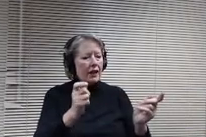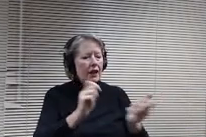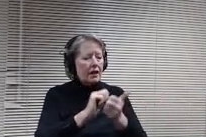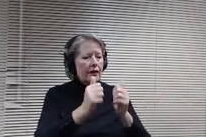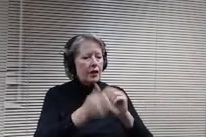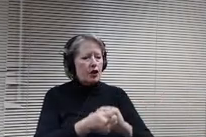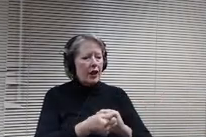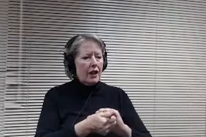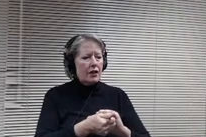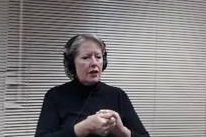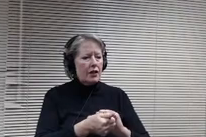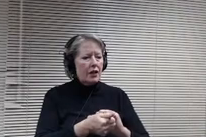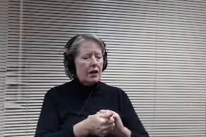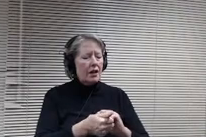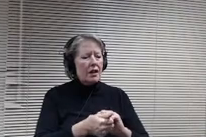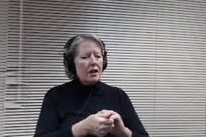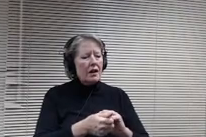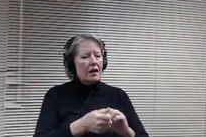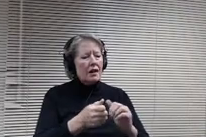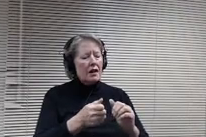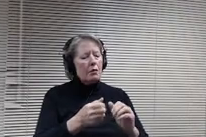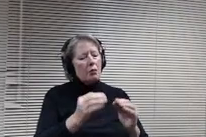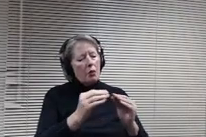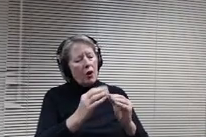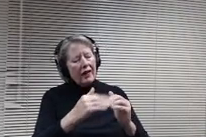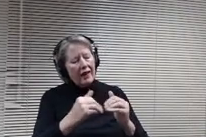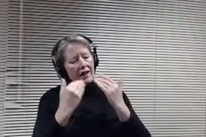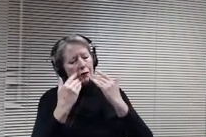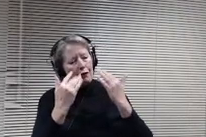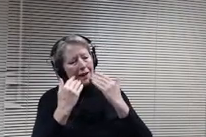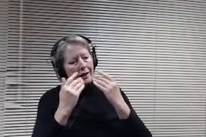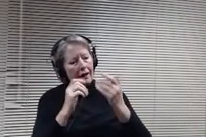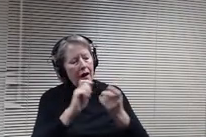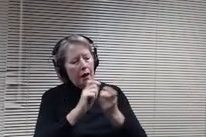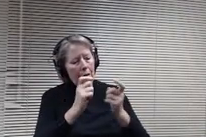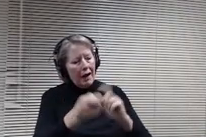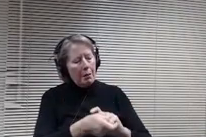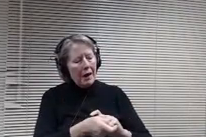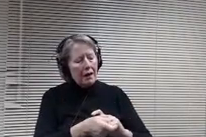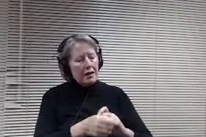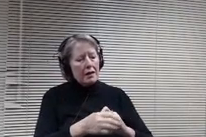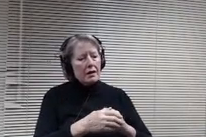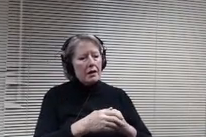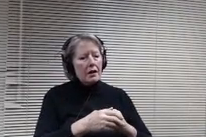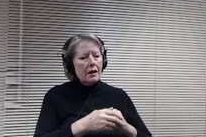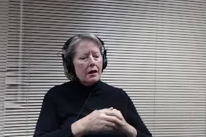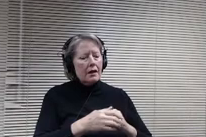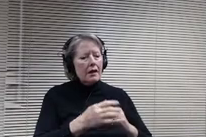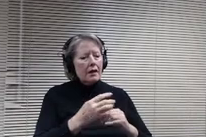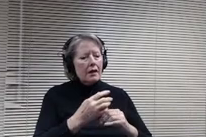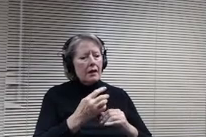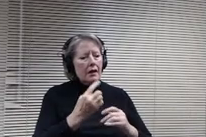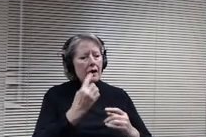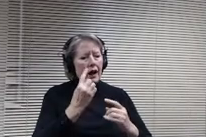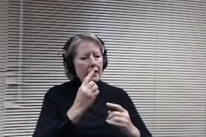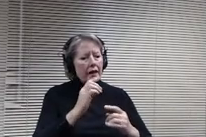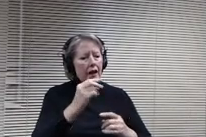would. I would suggest that perhaps you know, I think that Christine has some good suggestions here, but I would